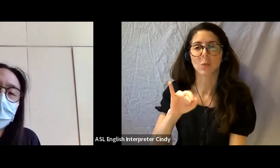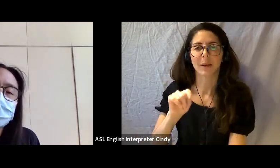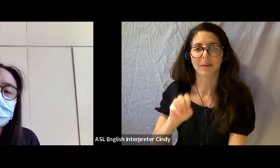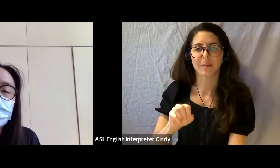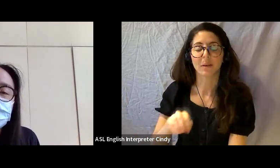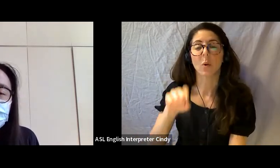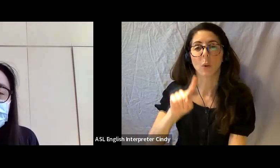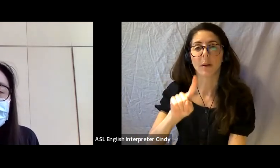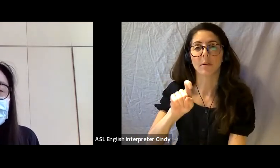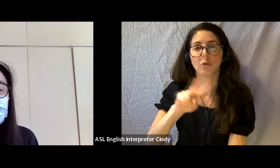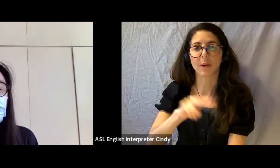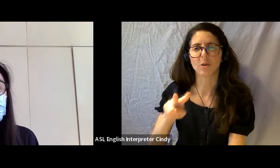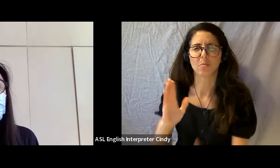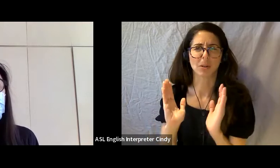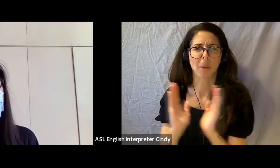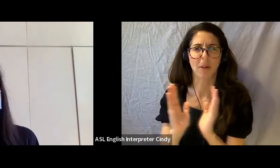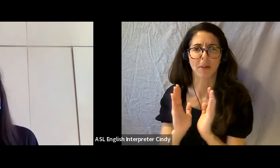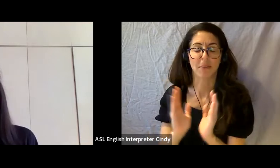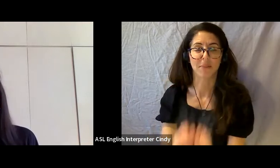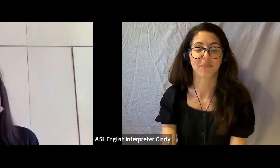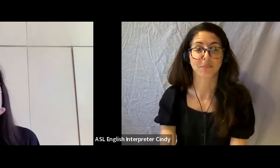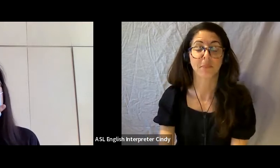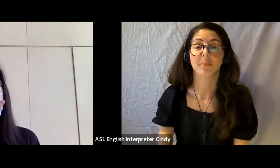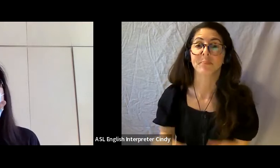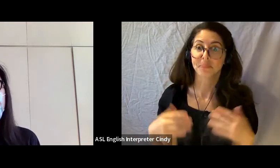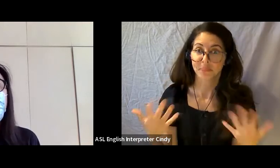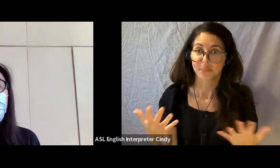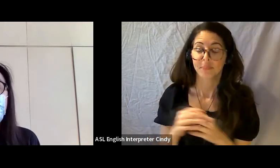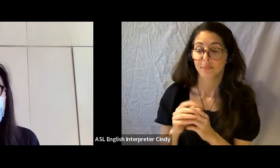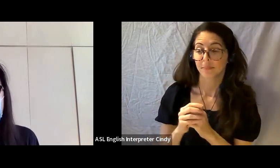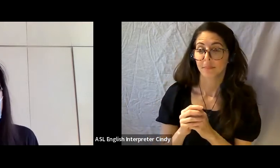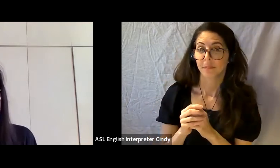So, we've essentially had 3 shows in our current space.